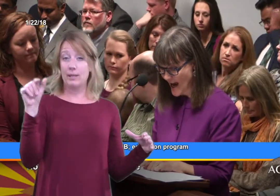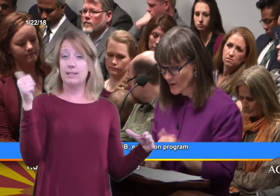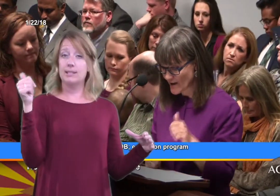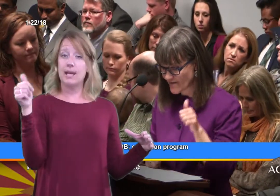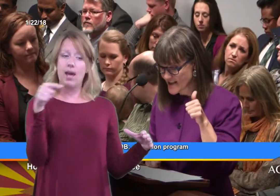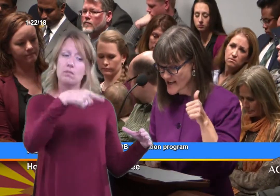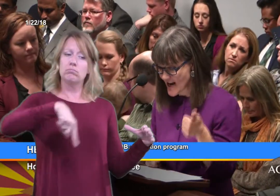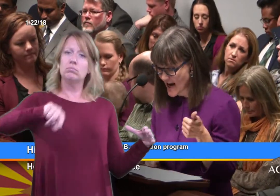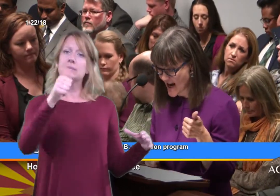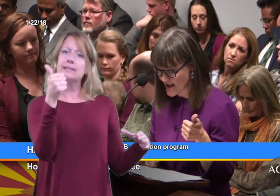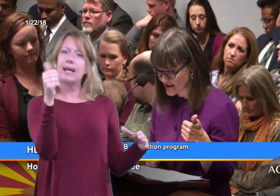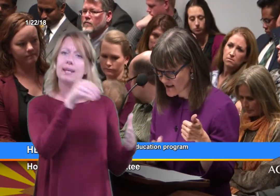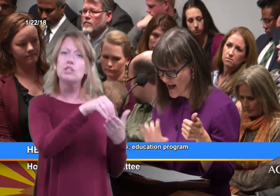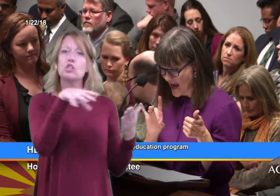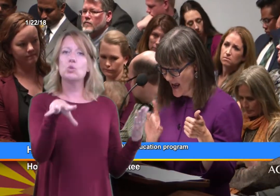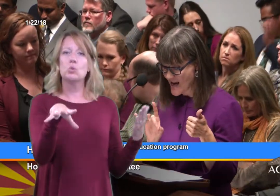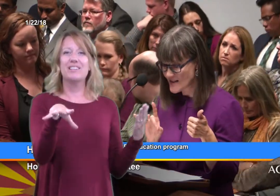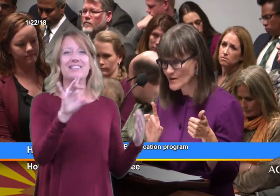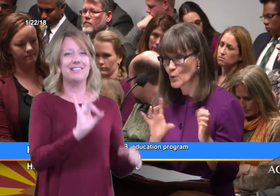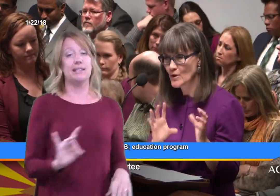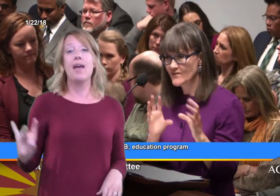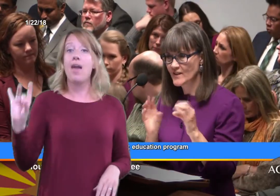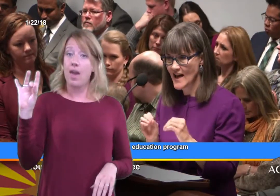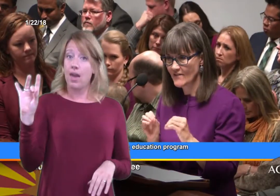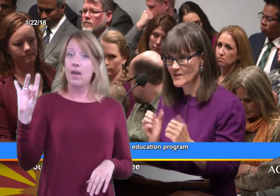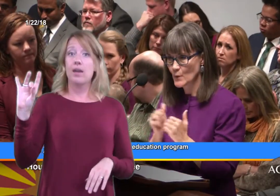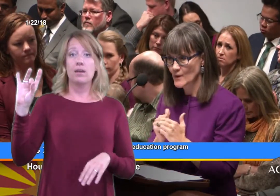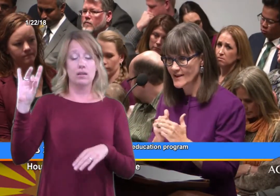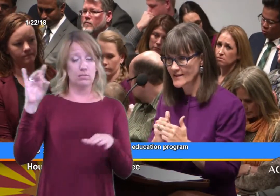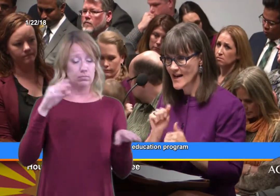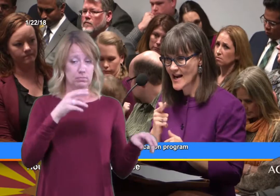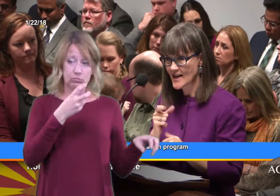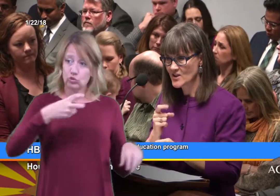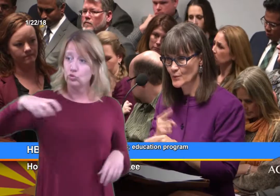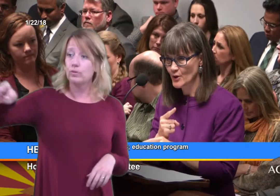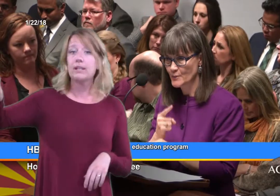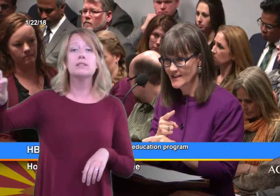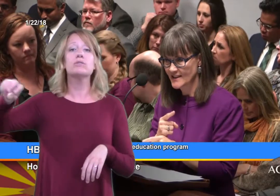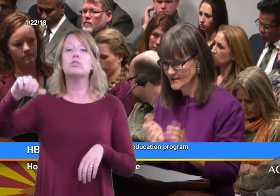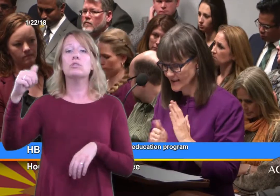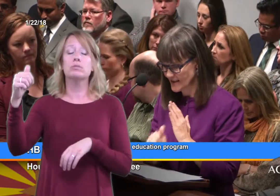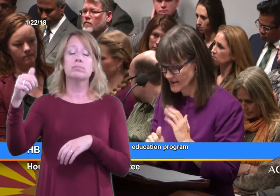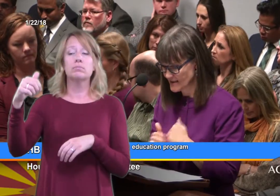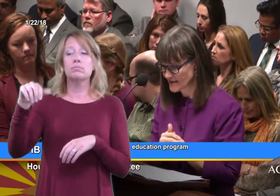out of the 10 8 would have left with age appropriate skills.